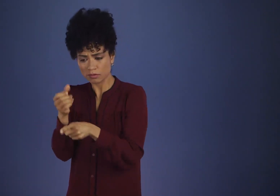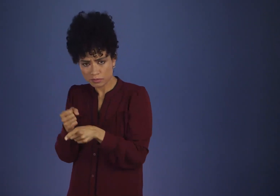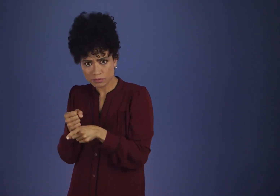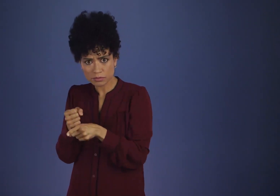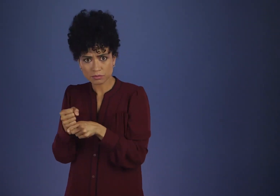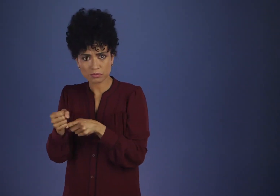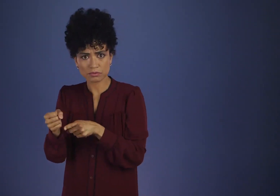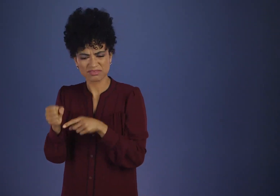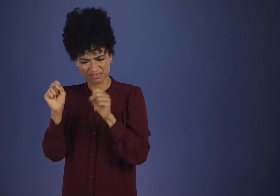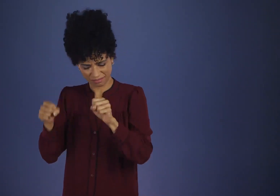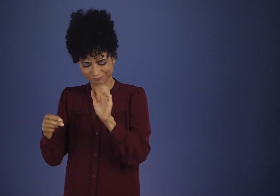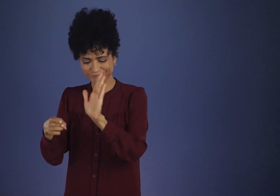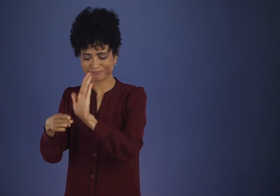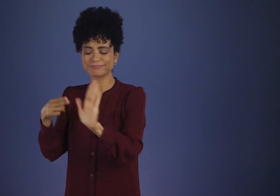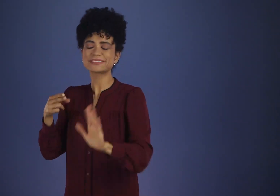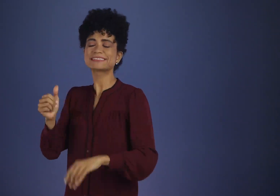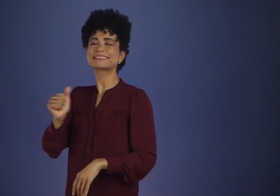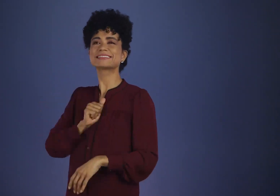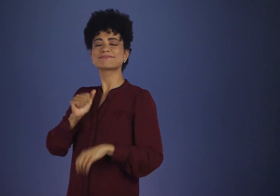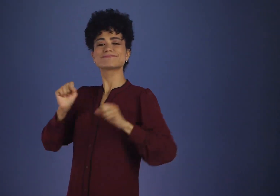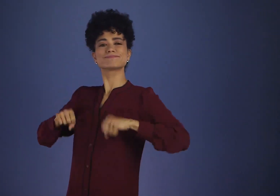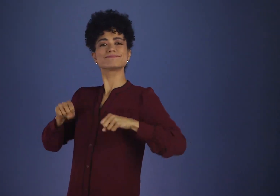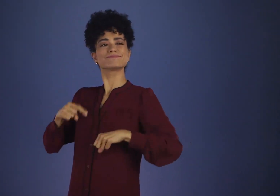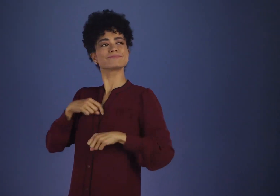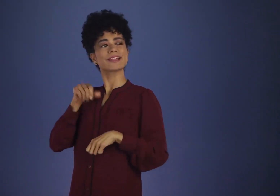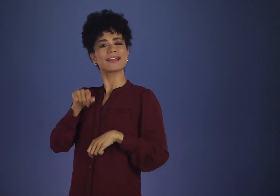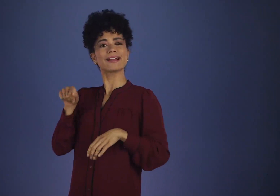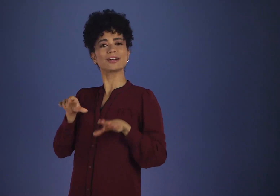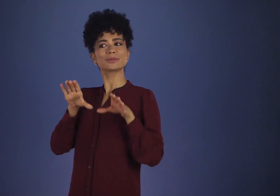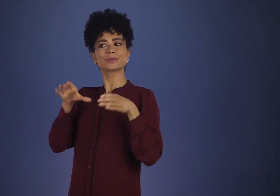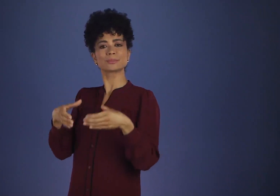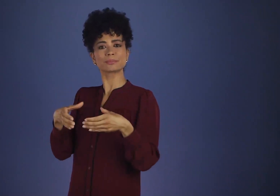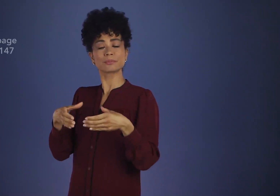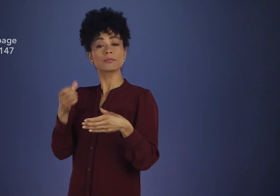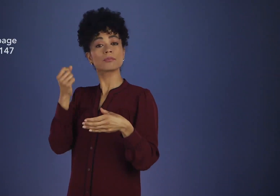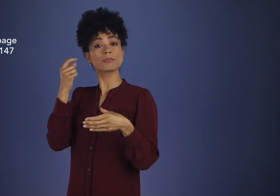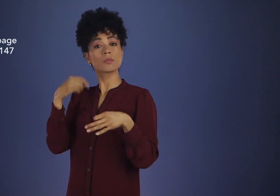“Any two or three alcoholics gathered together for sobriety may call themselves